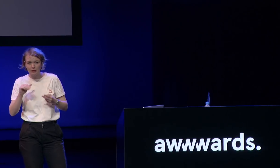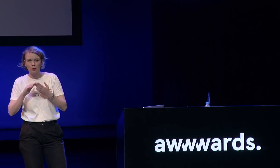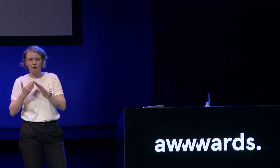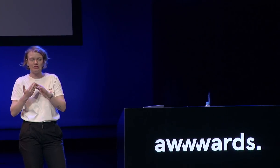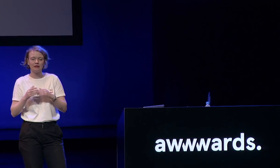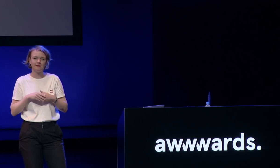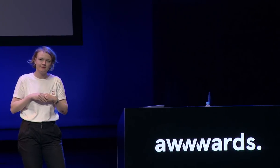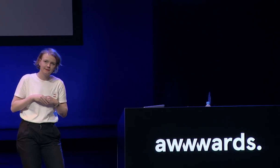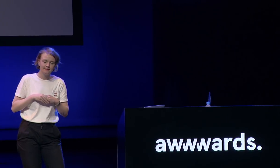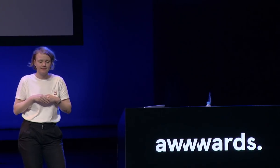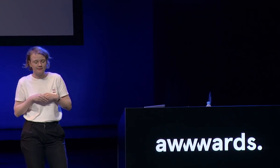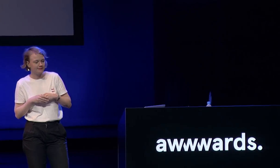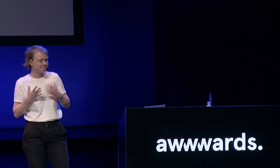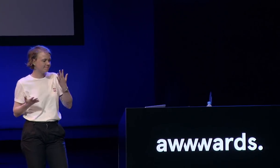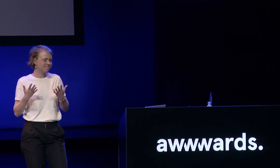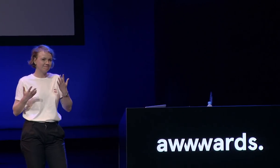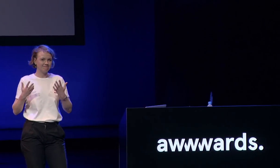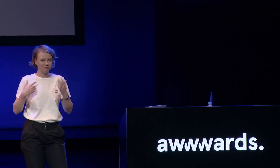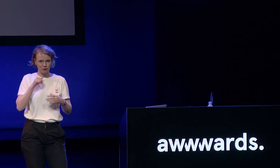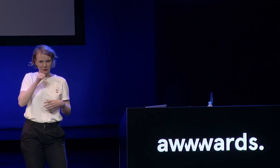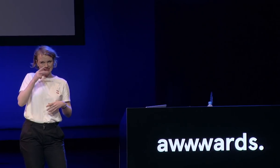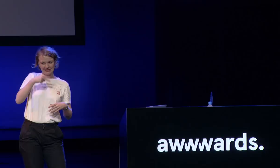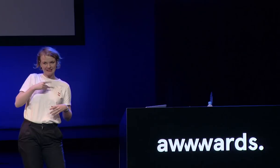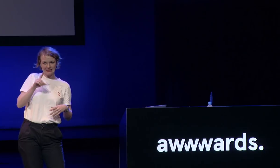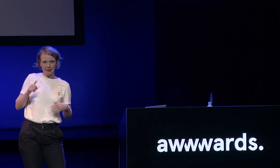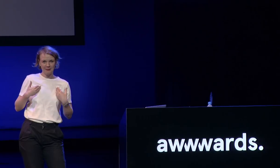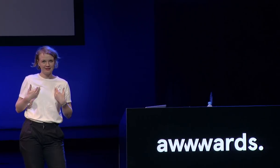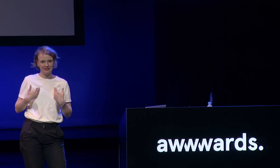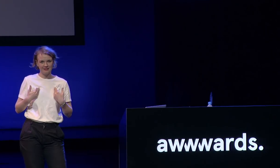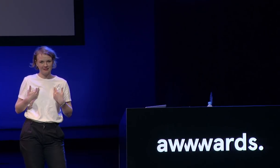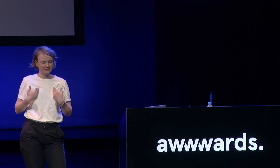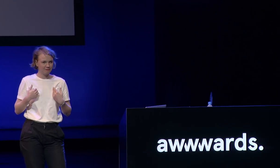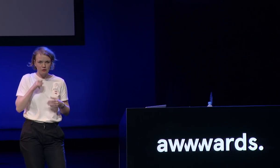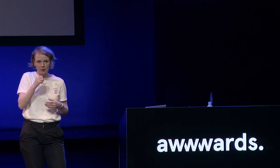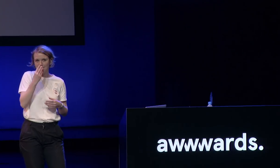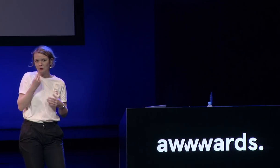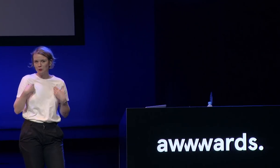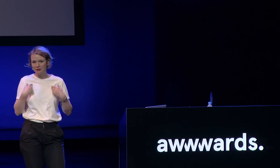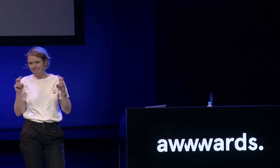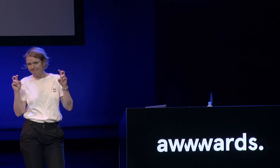deaf and mute those kinds of words I don't see myself as being disabled as I